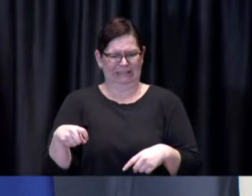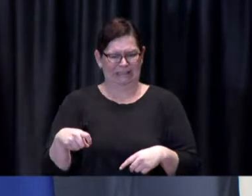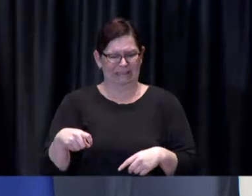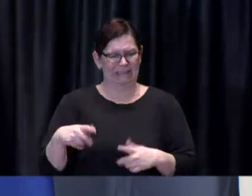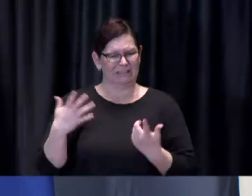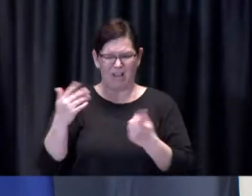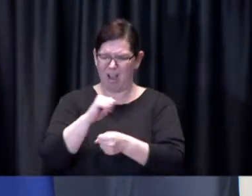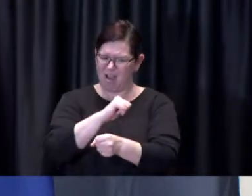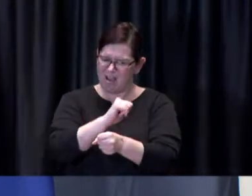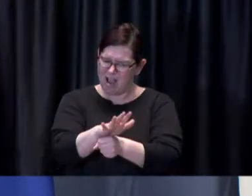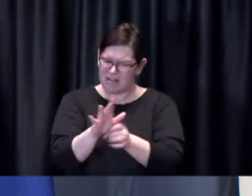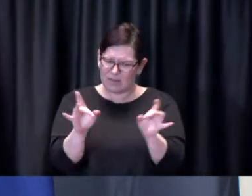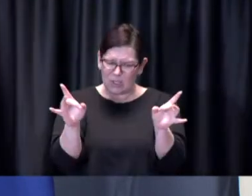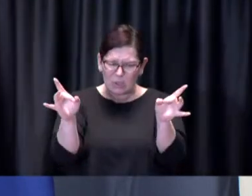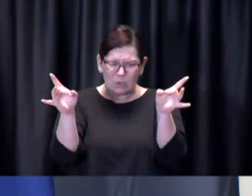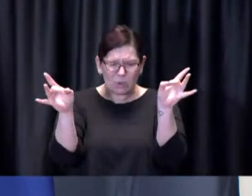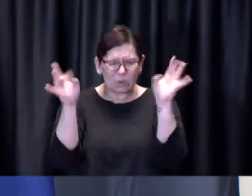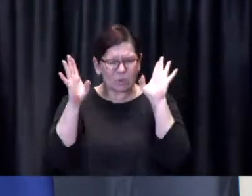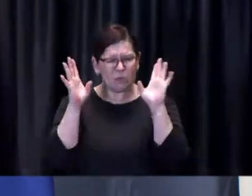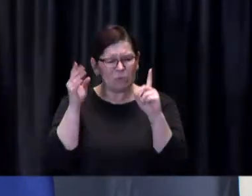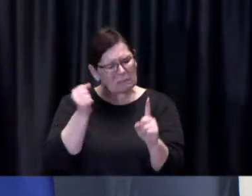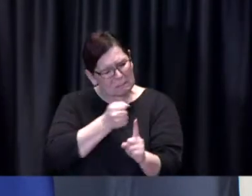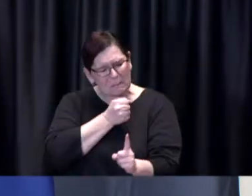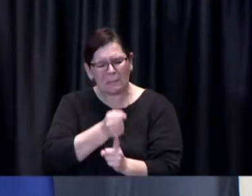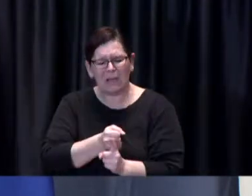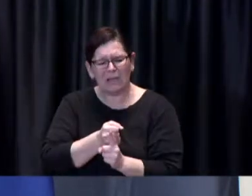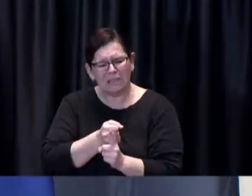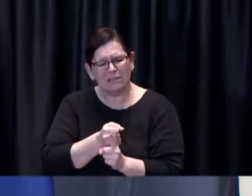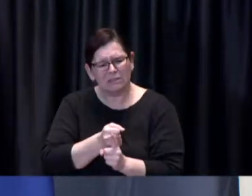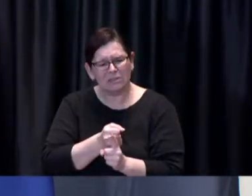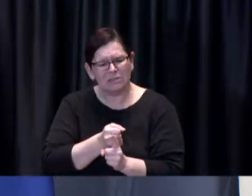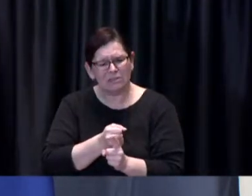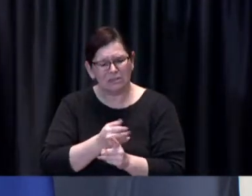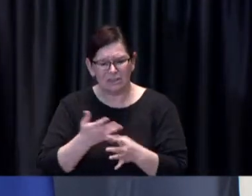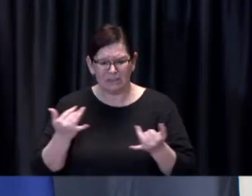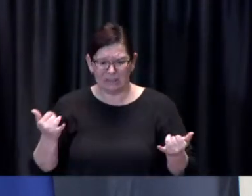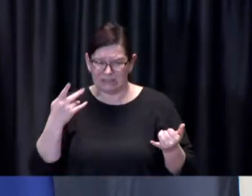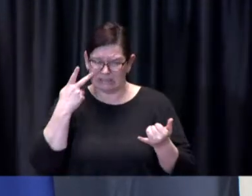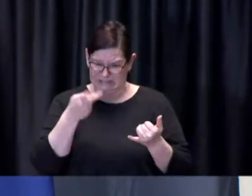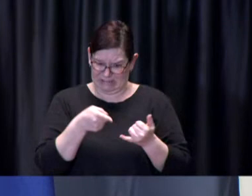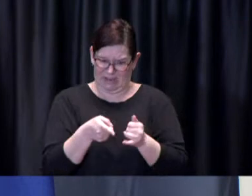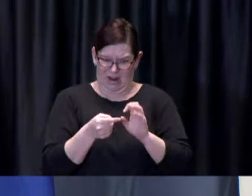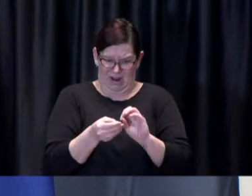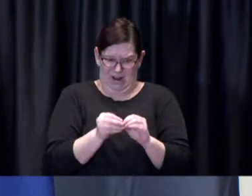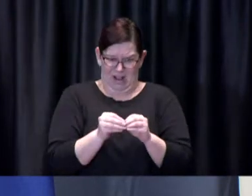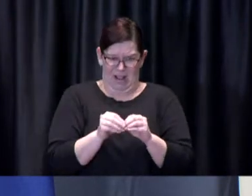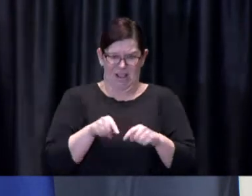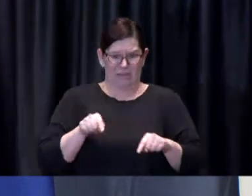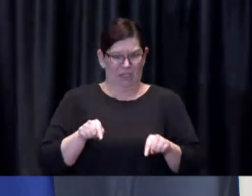An objective examination of the numbers indicates that the GTHA the Greater Toronto and Hamilton Area